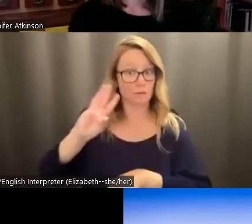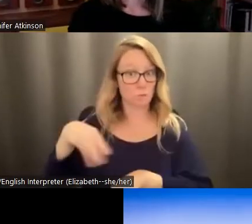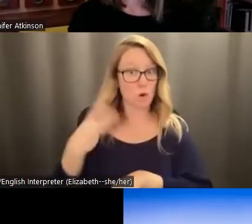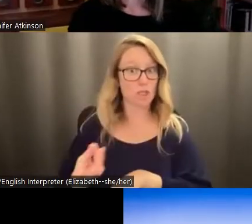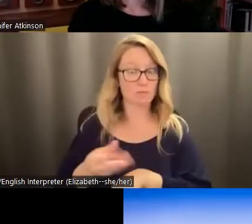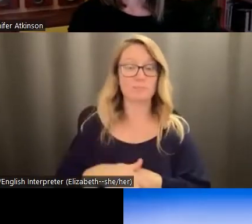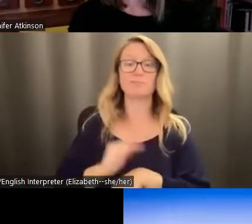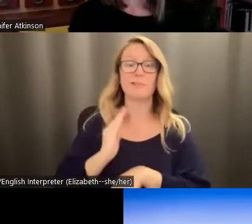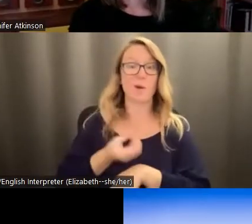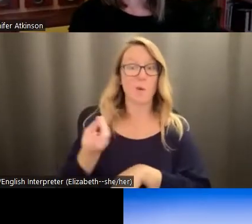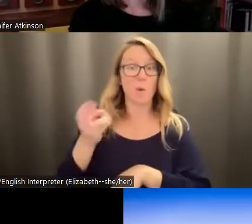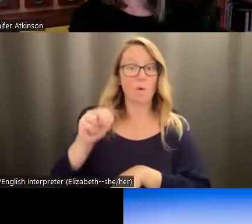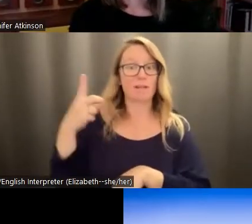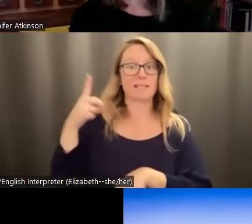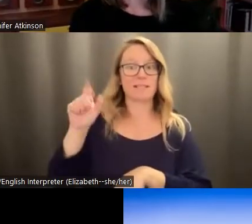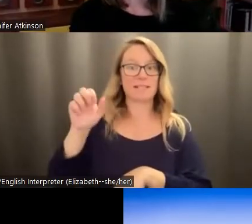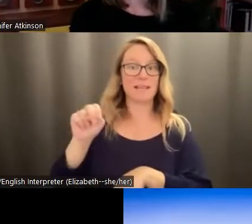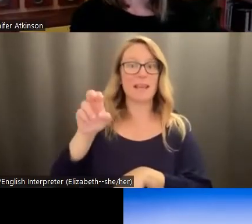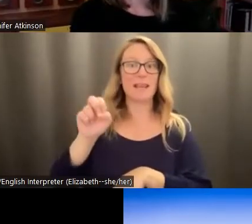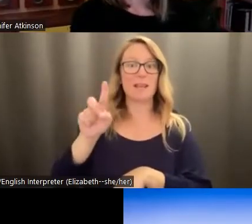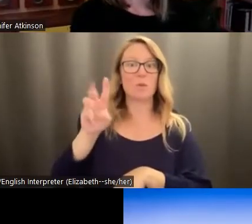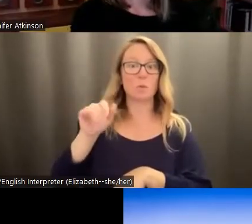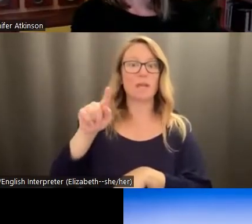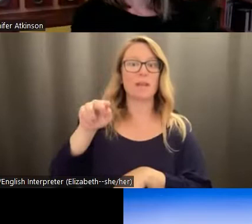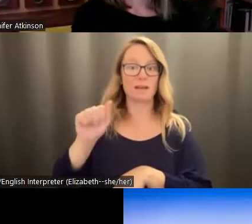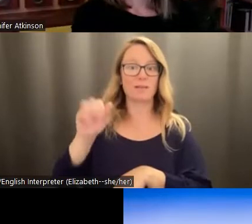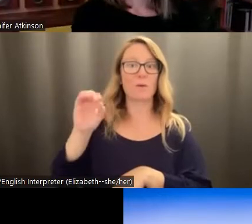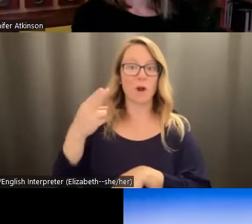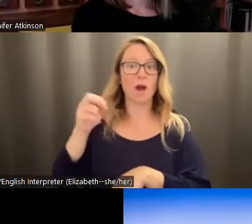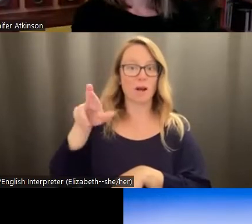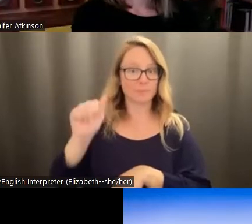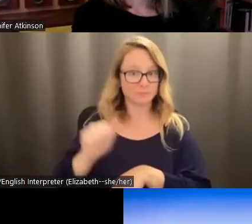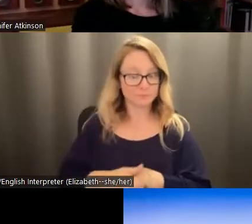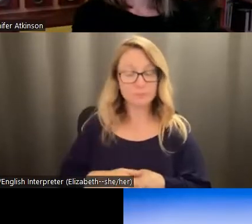very own Dean Edwina Orihara. The initiative sets out to